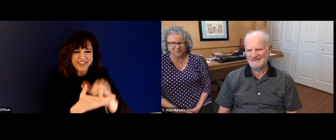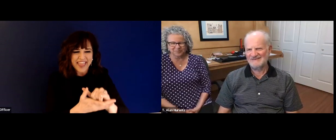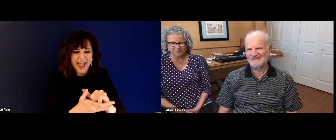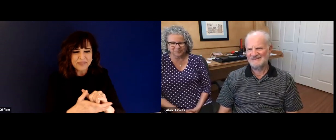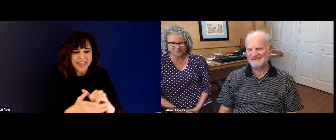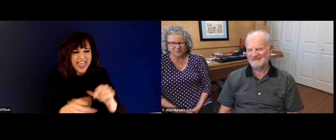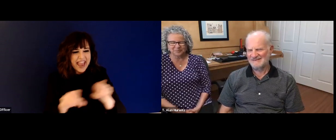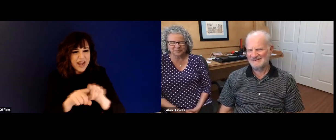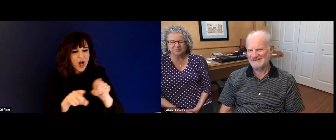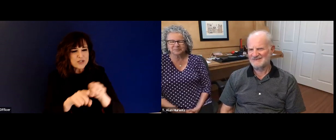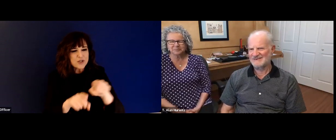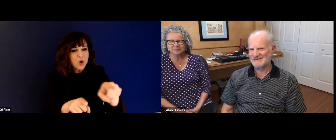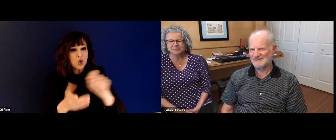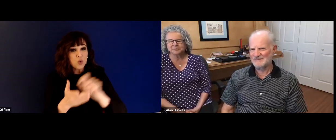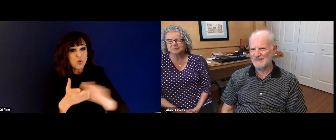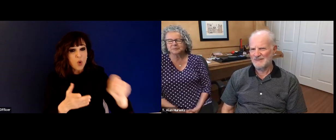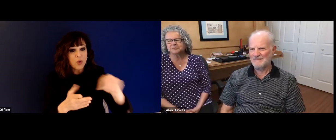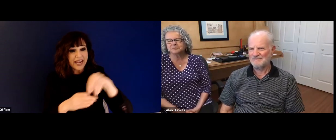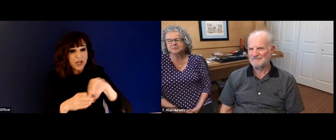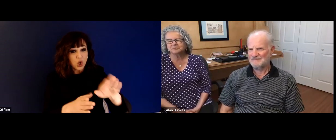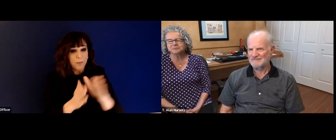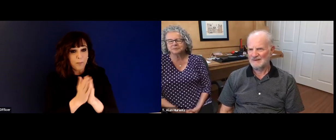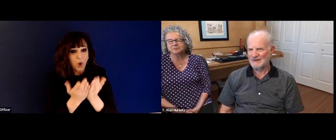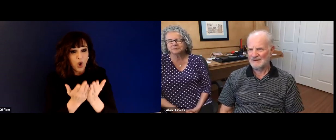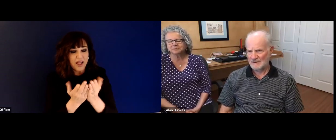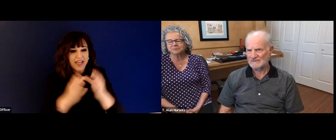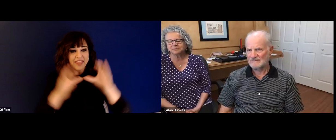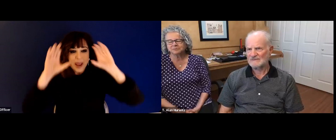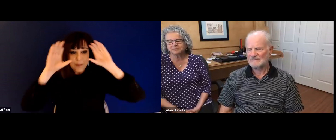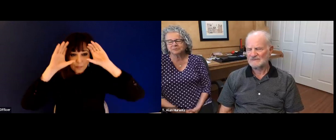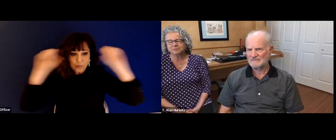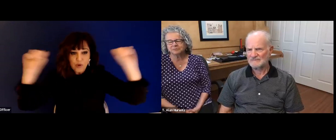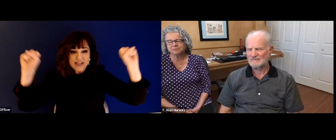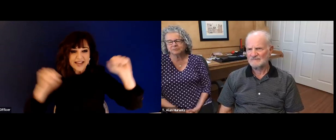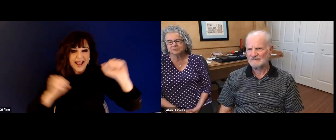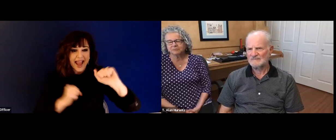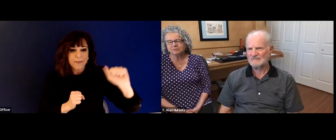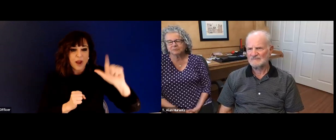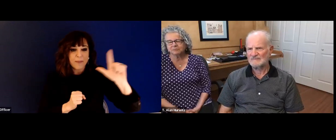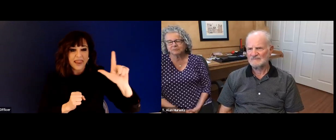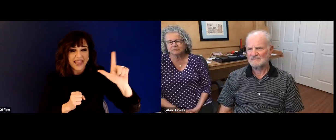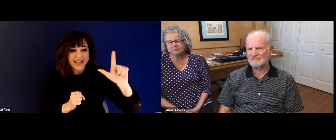of knowledge and you know, a lot. But at the same time, you know, that is good advice, too. So thanks for sharing that